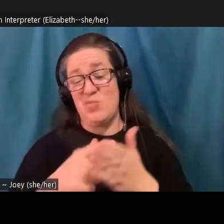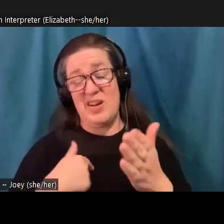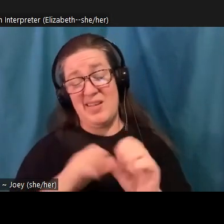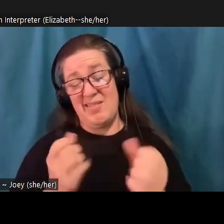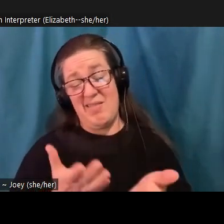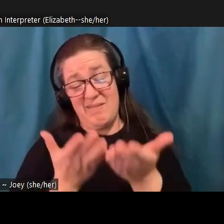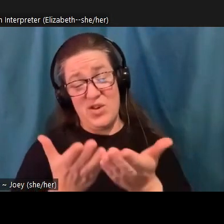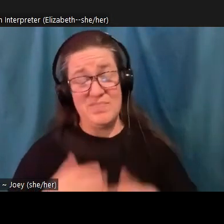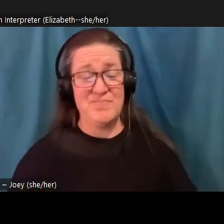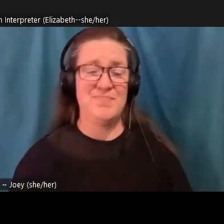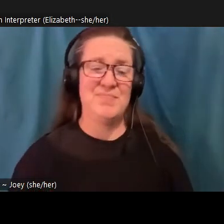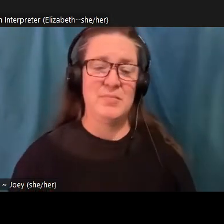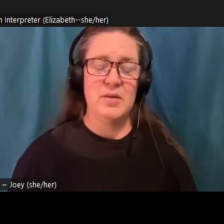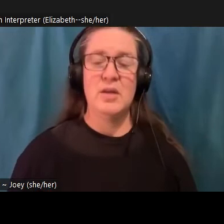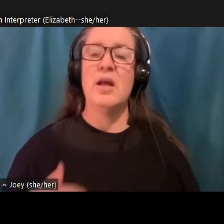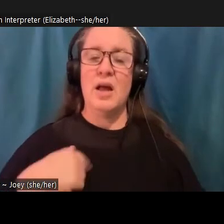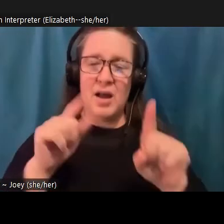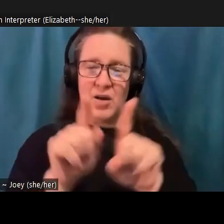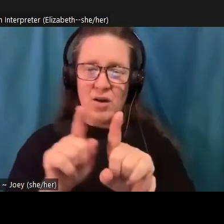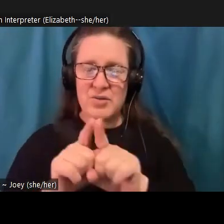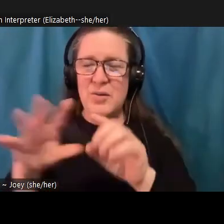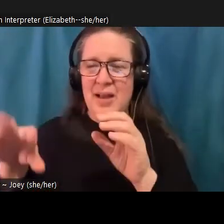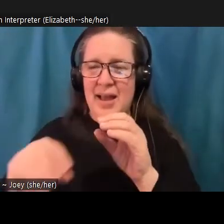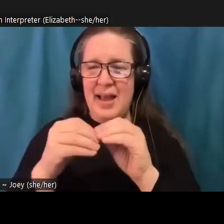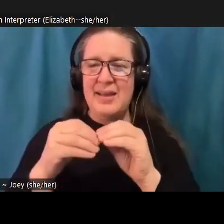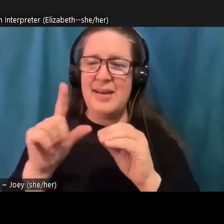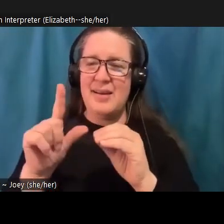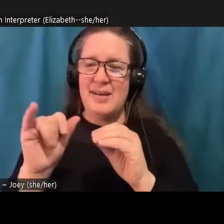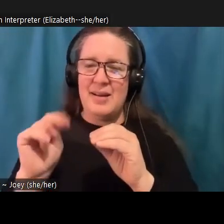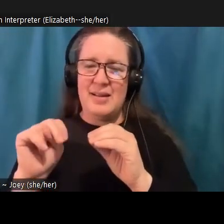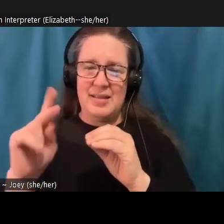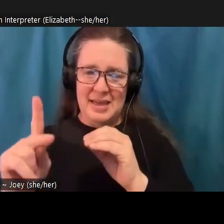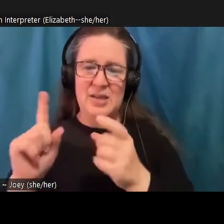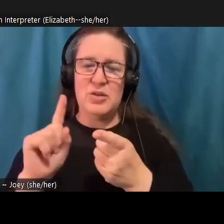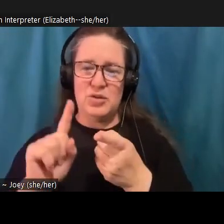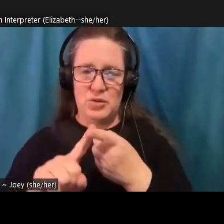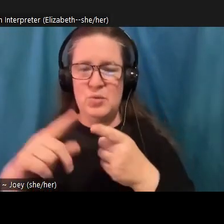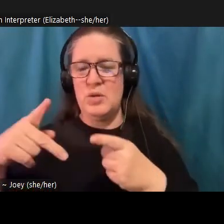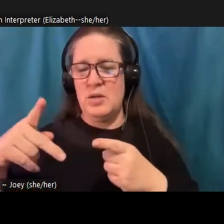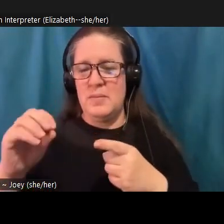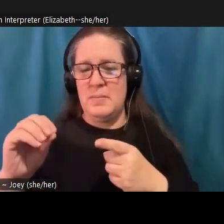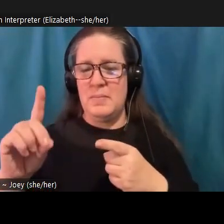Yeah. And I also added a link to a podcast episode from the Ezra Klein show. And he did an episode kind of diving into